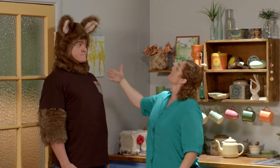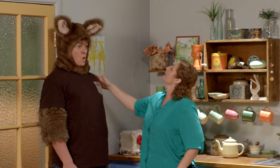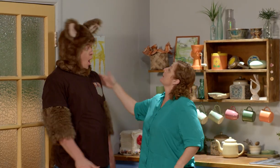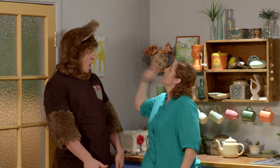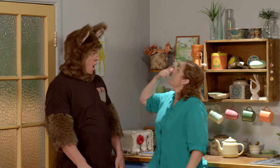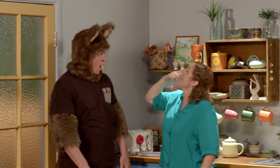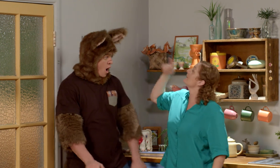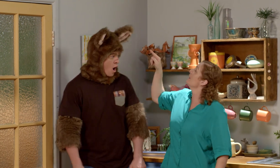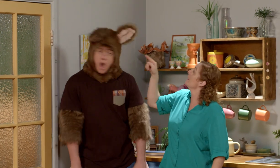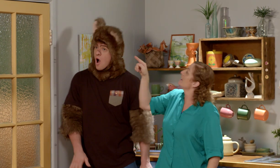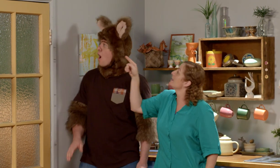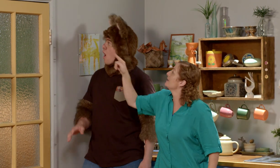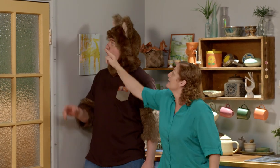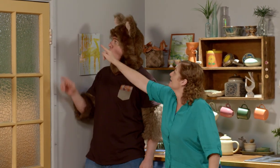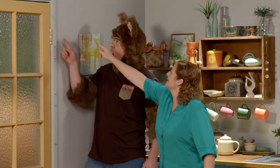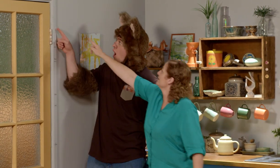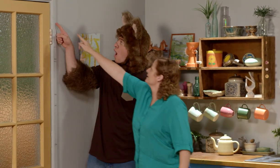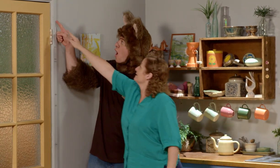Let's have a look and see how tall you are.